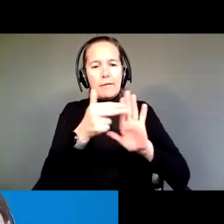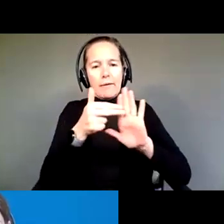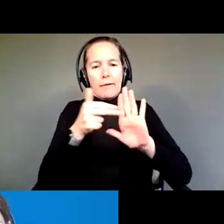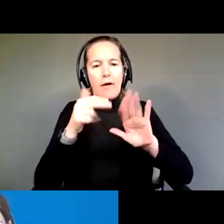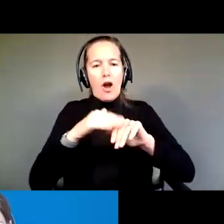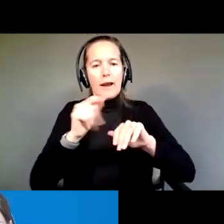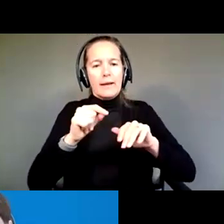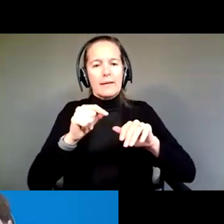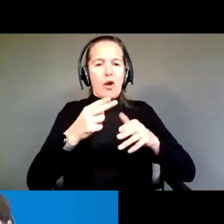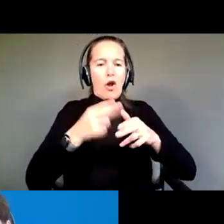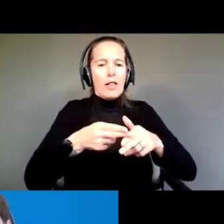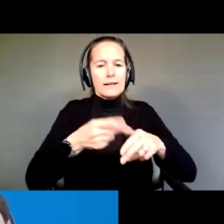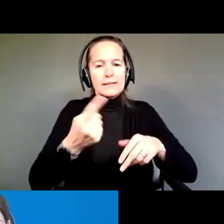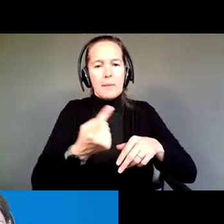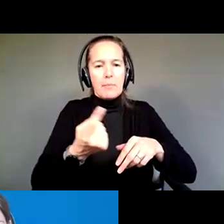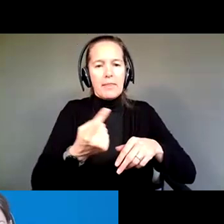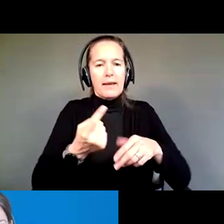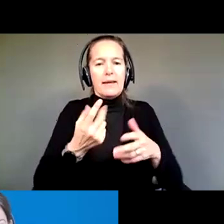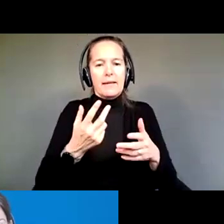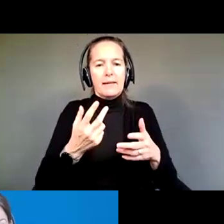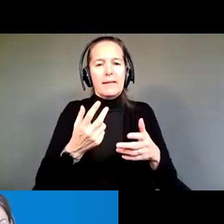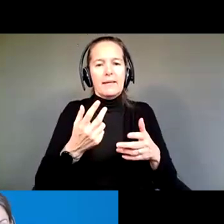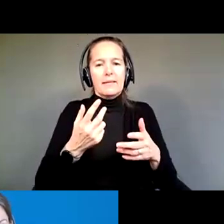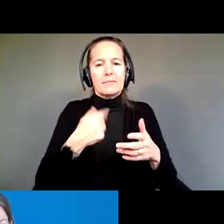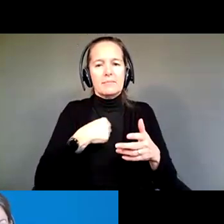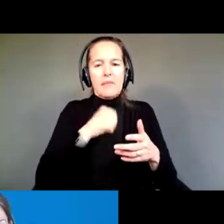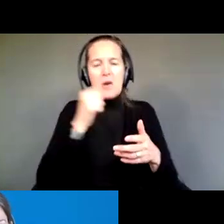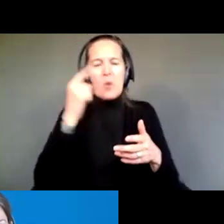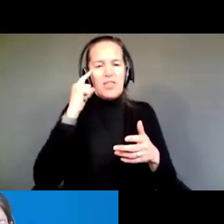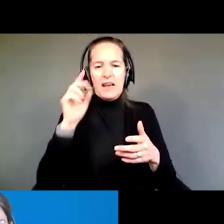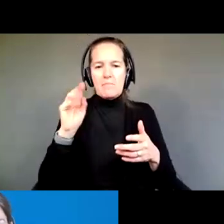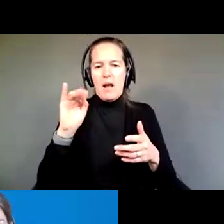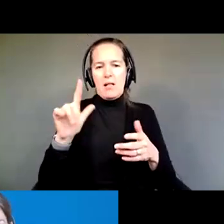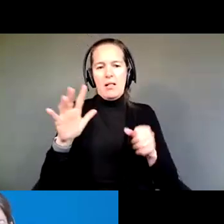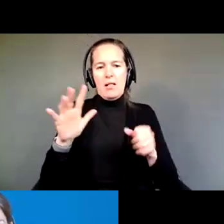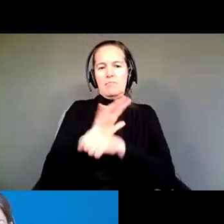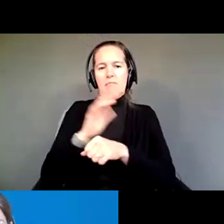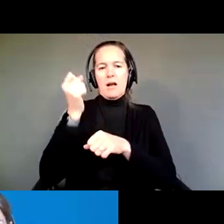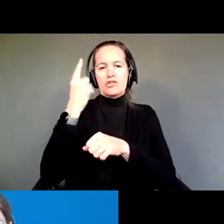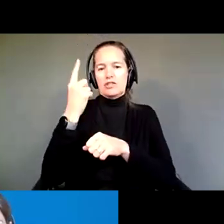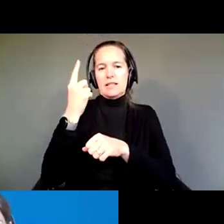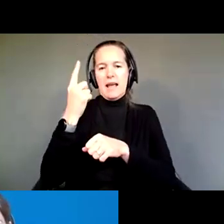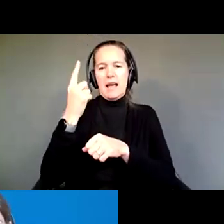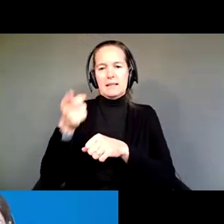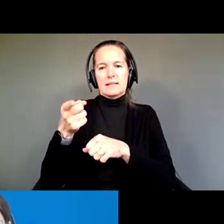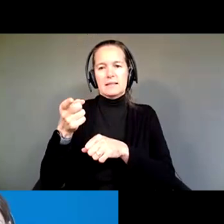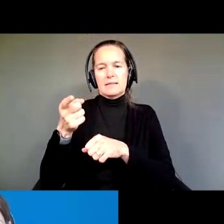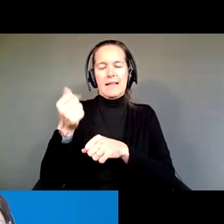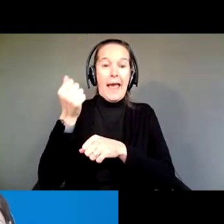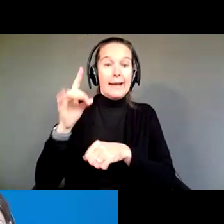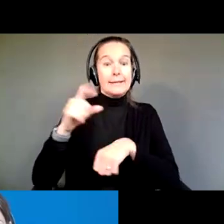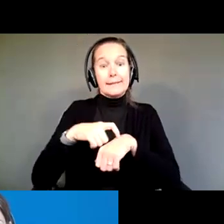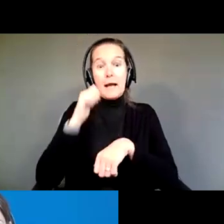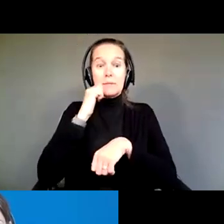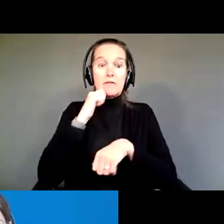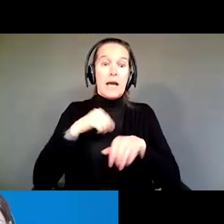you know, because I don't even think Michael understands the 18 times a day we do it, you know.